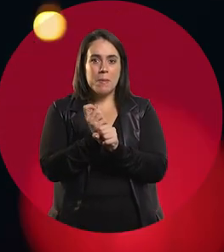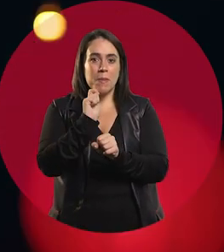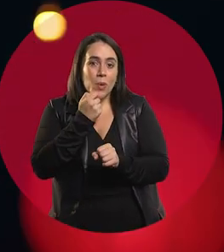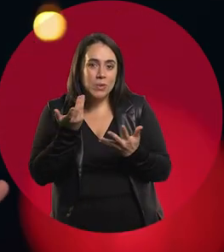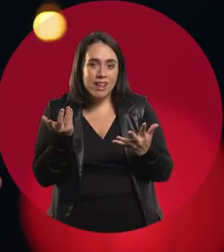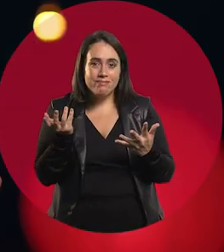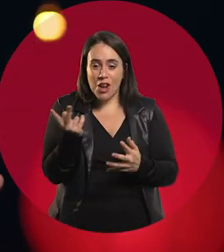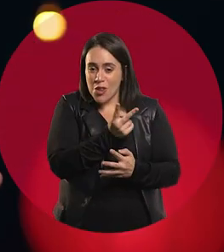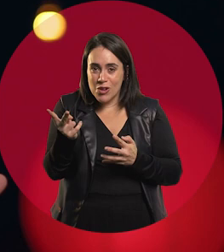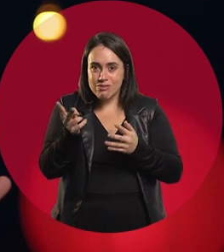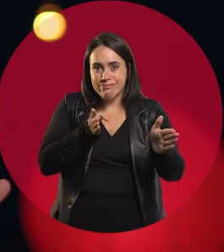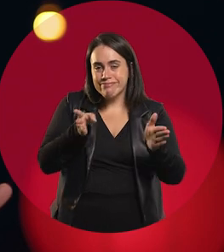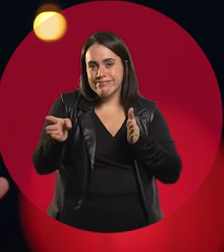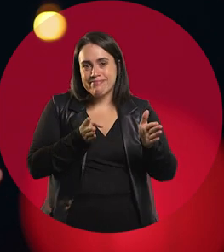Because I like them.